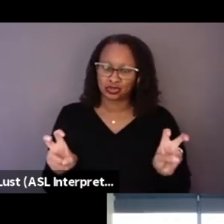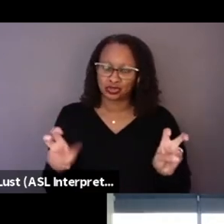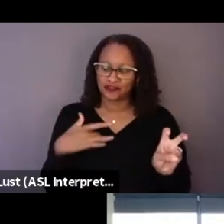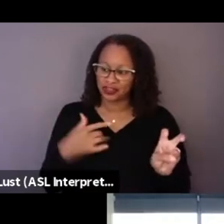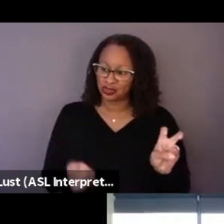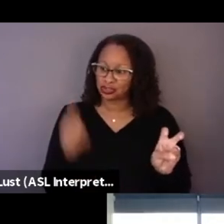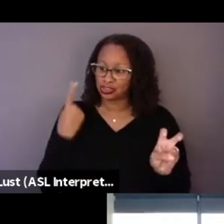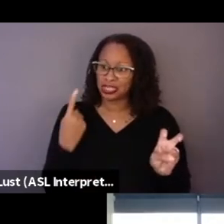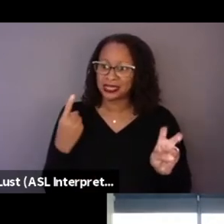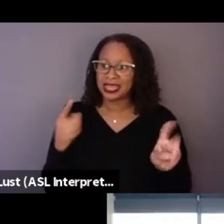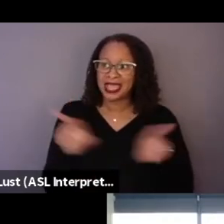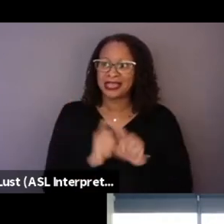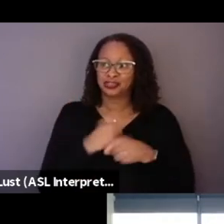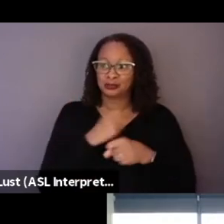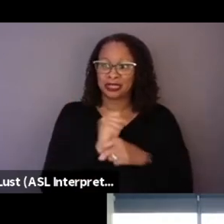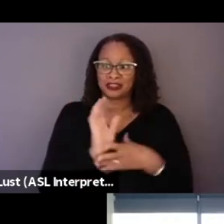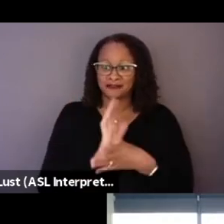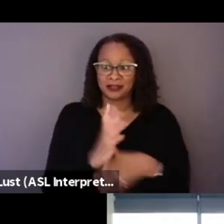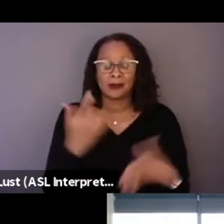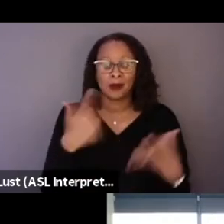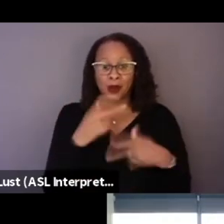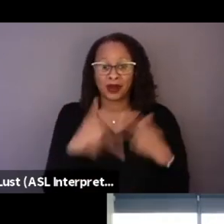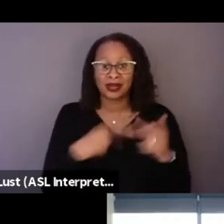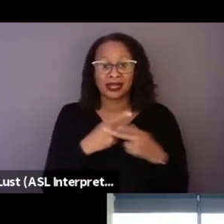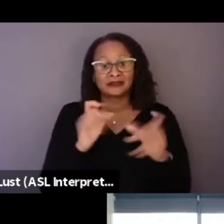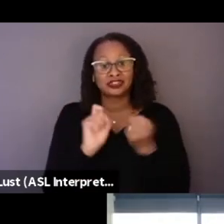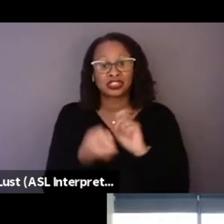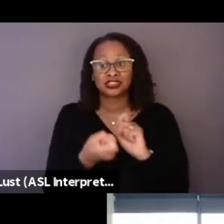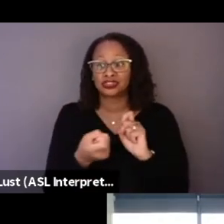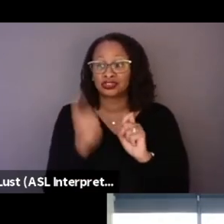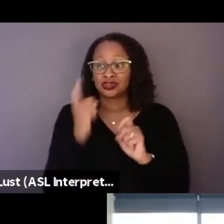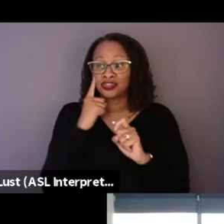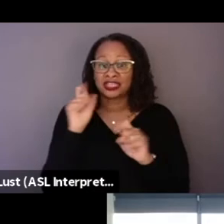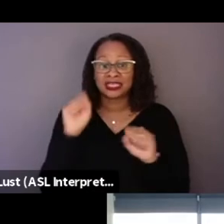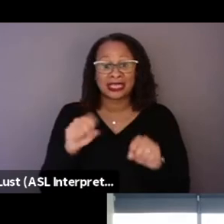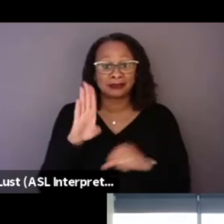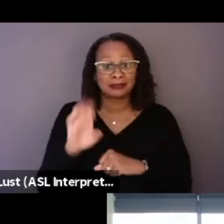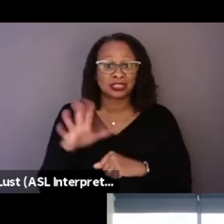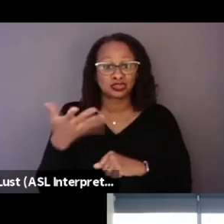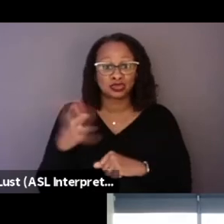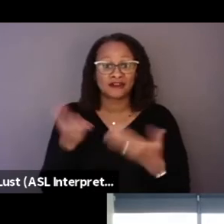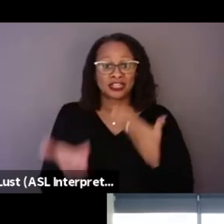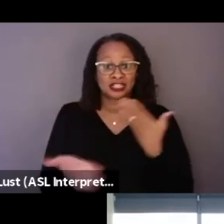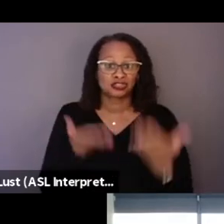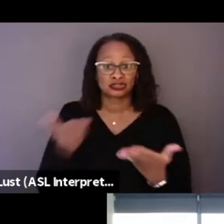And what kind of changes do you think could be sort of contributed to by its existence?